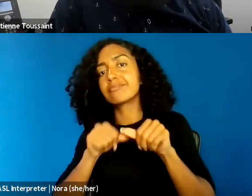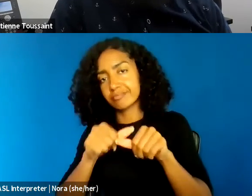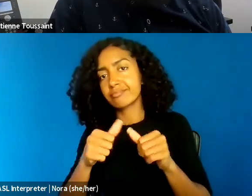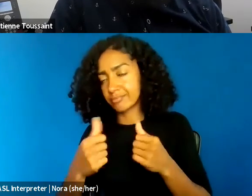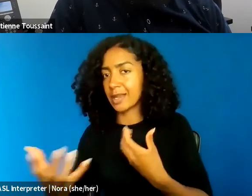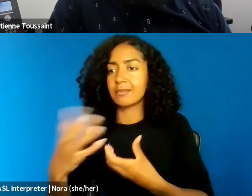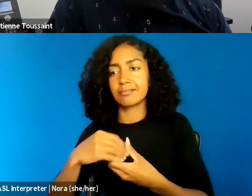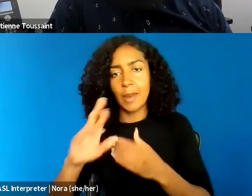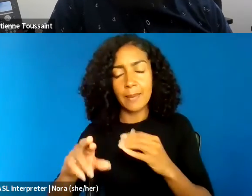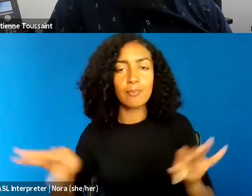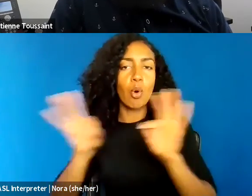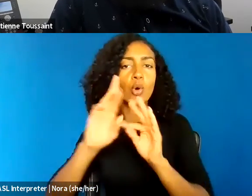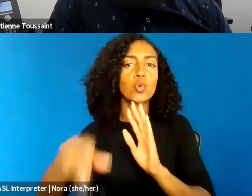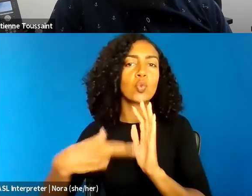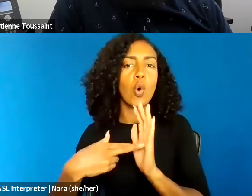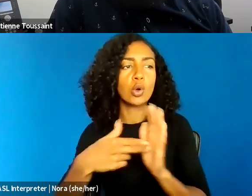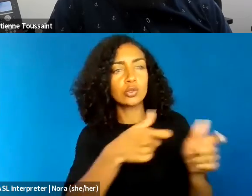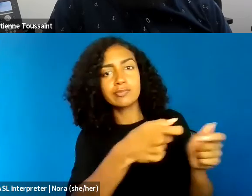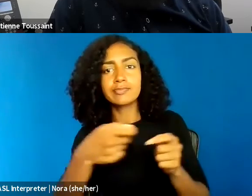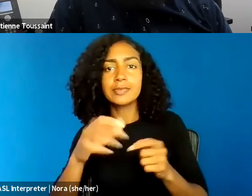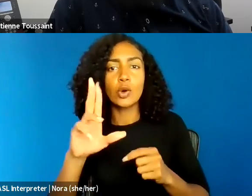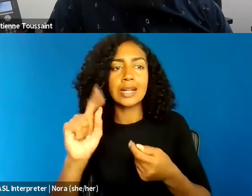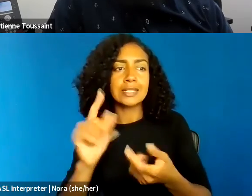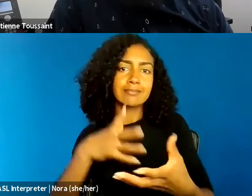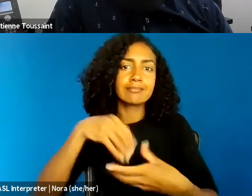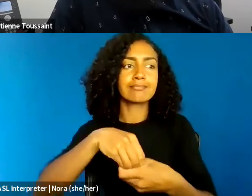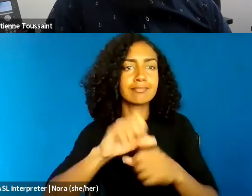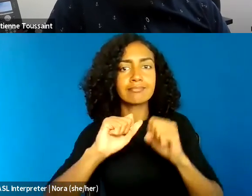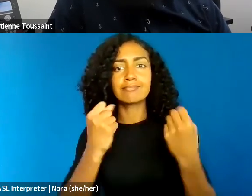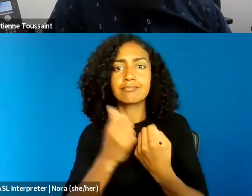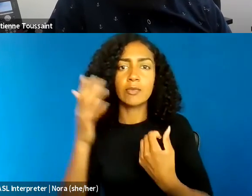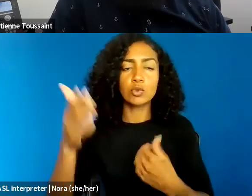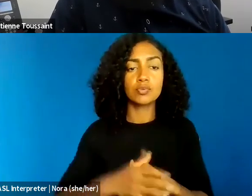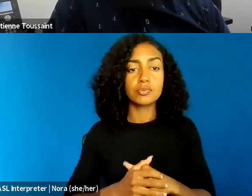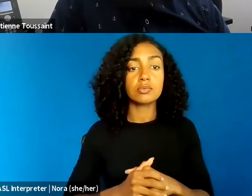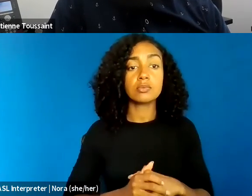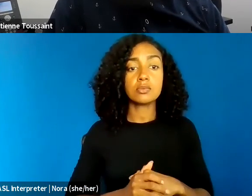I think also Afrofuturism, in so doing, I think Afrofuturism